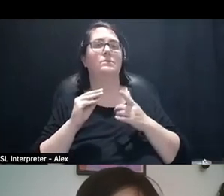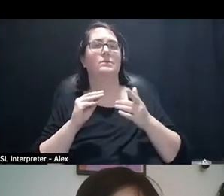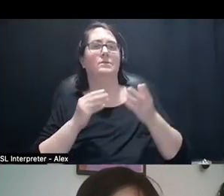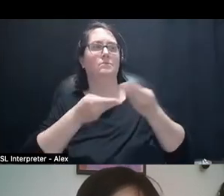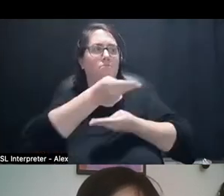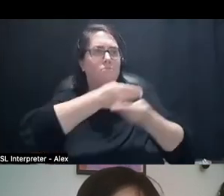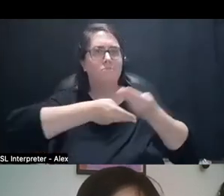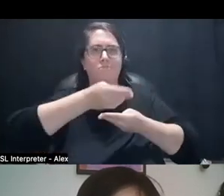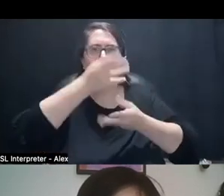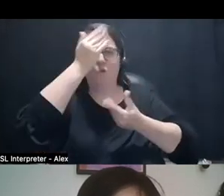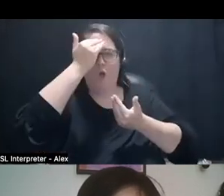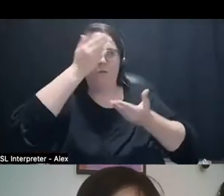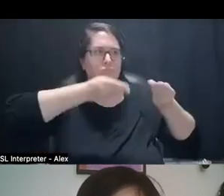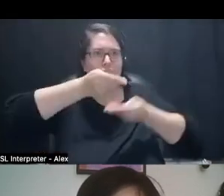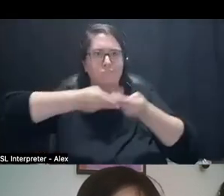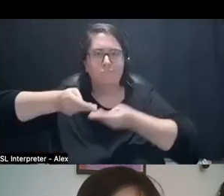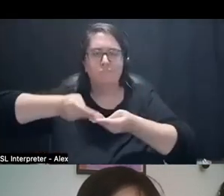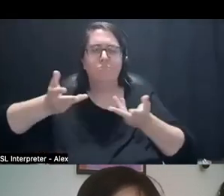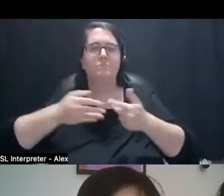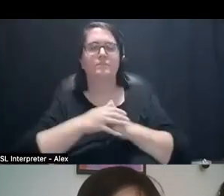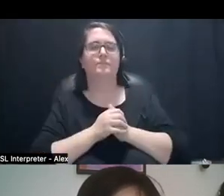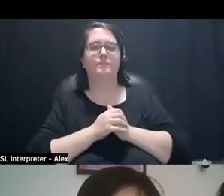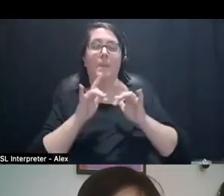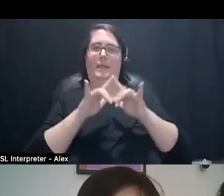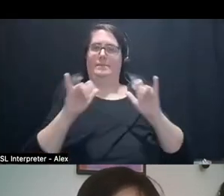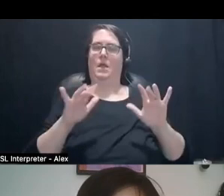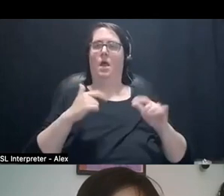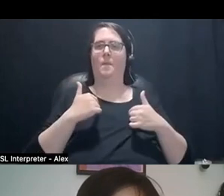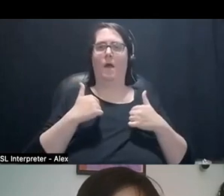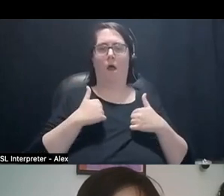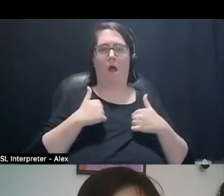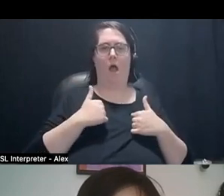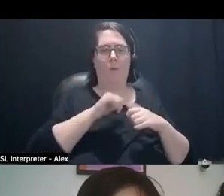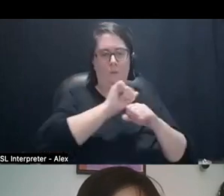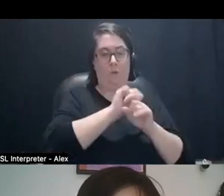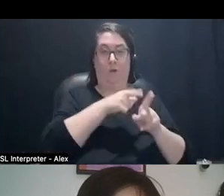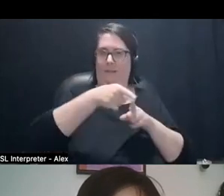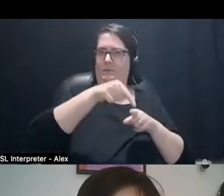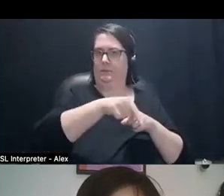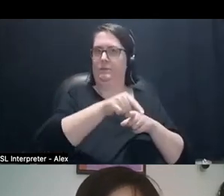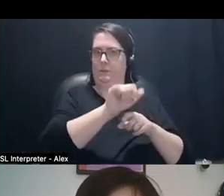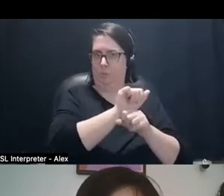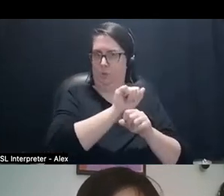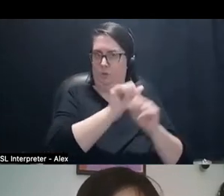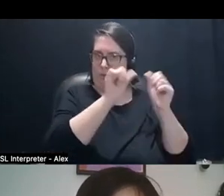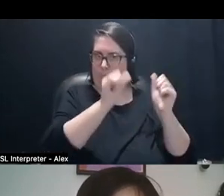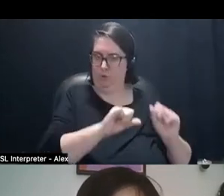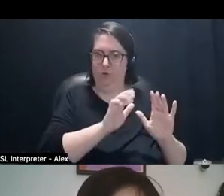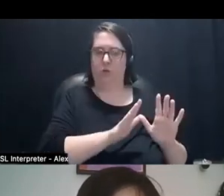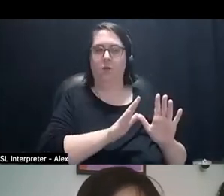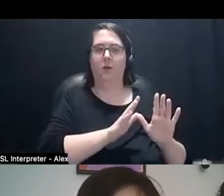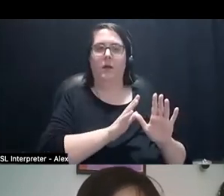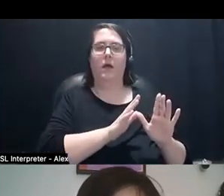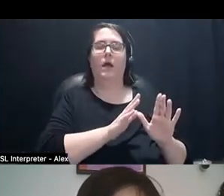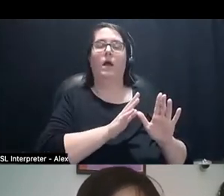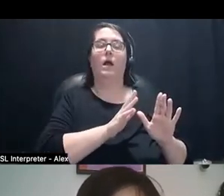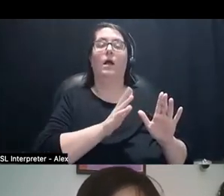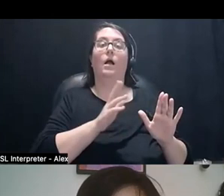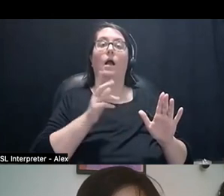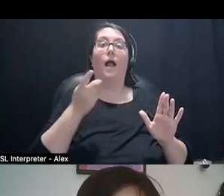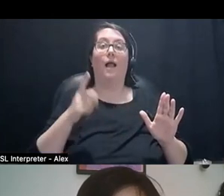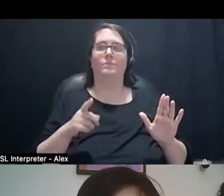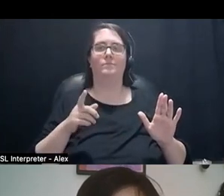And at the same time that I was working on this particular work, it was when there was a lot of